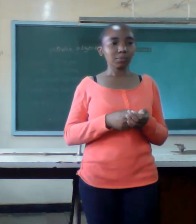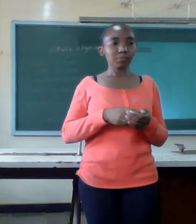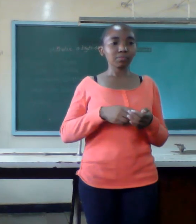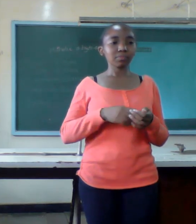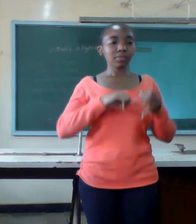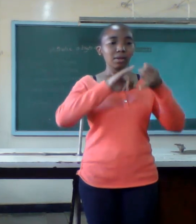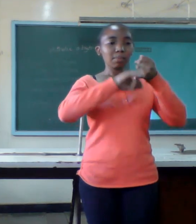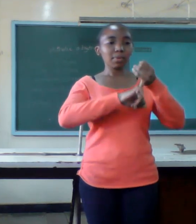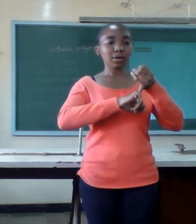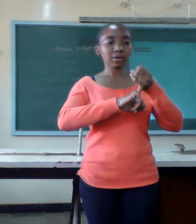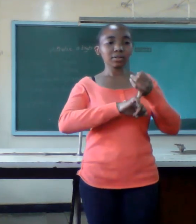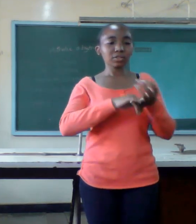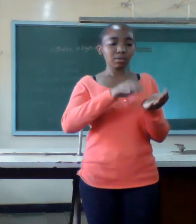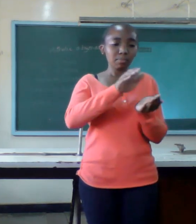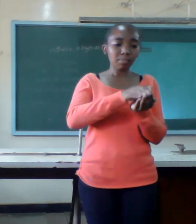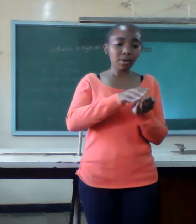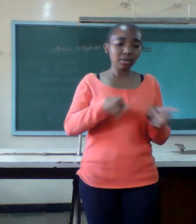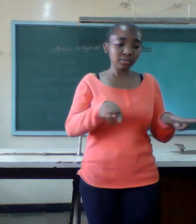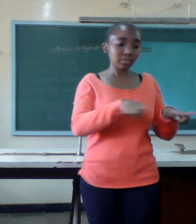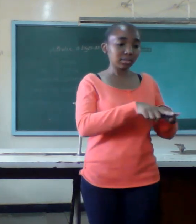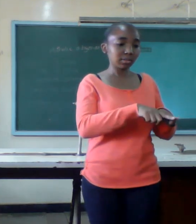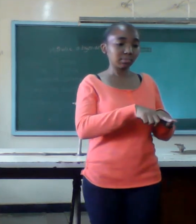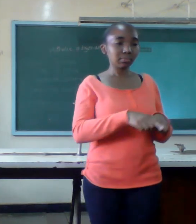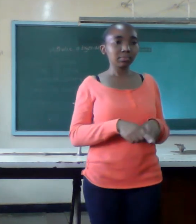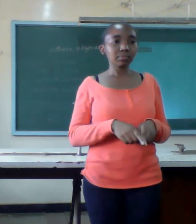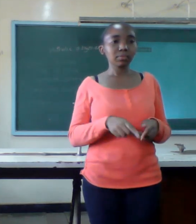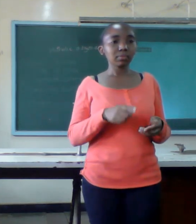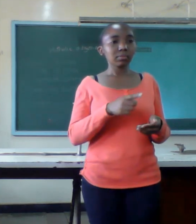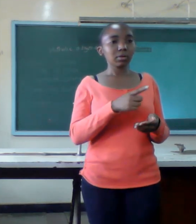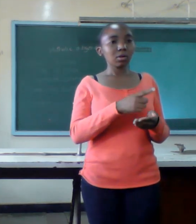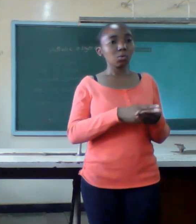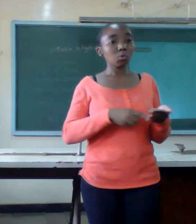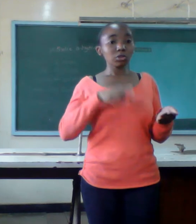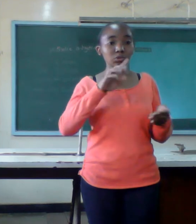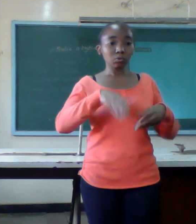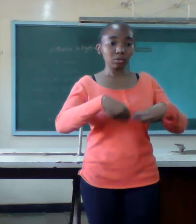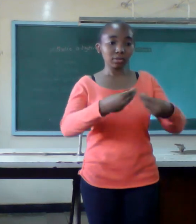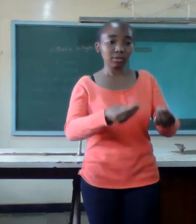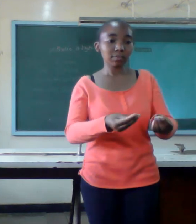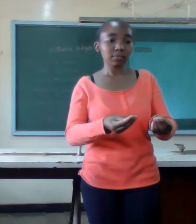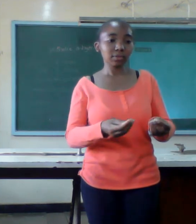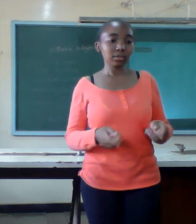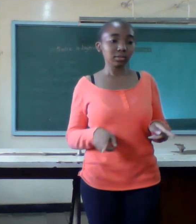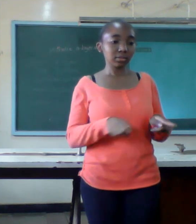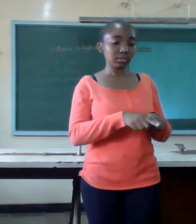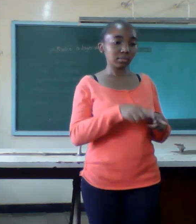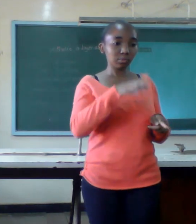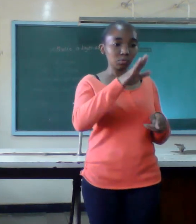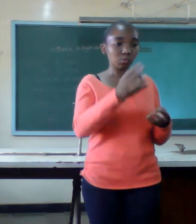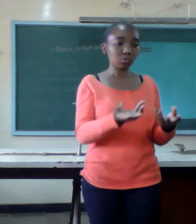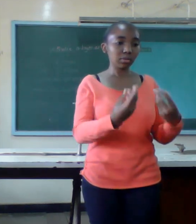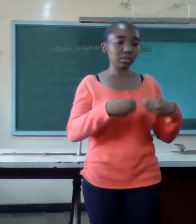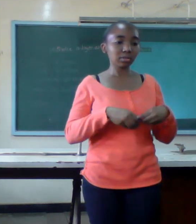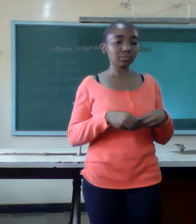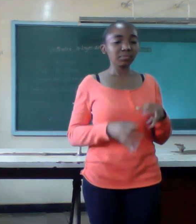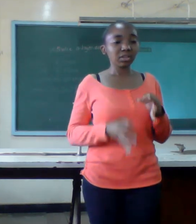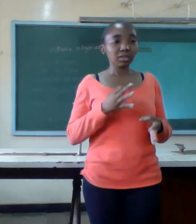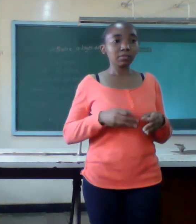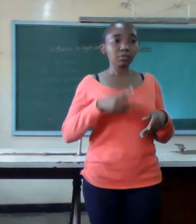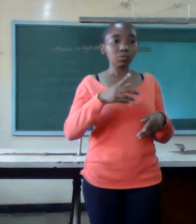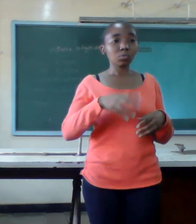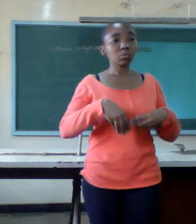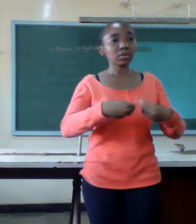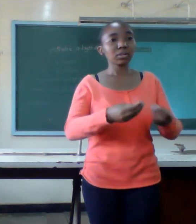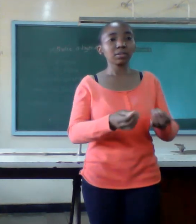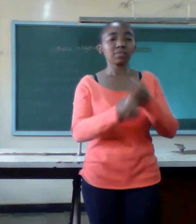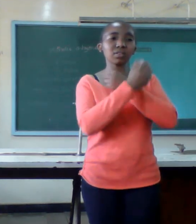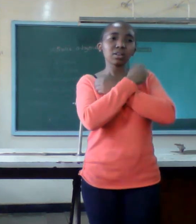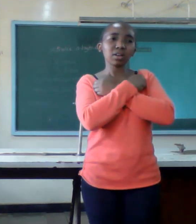is the money that you deposit that you mean the truth if you don't deposit love peace and Care